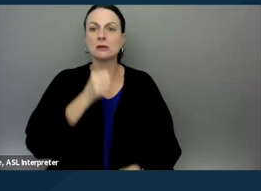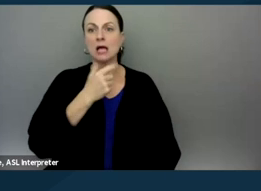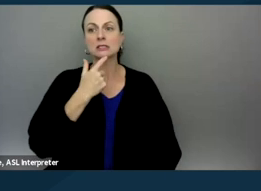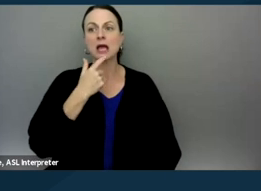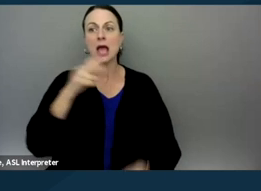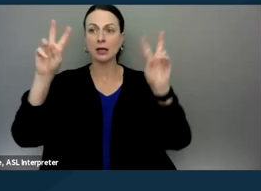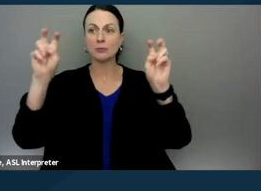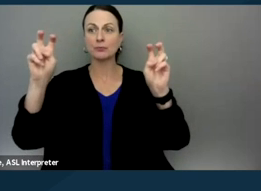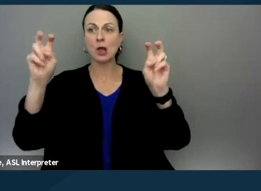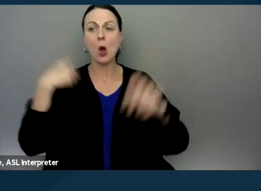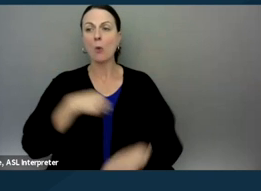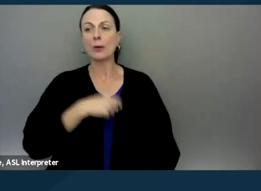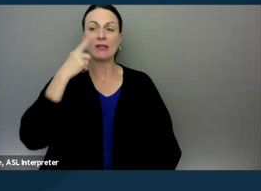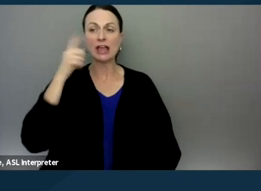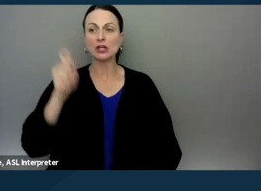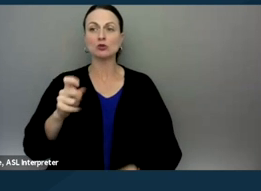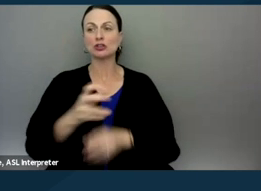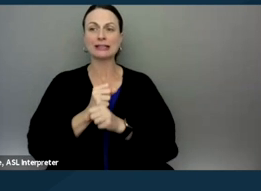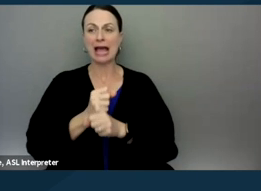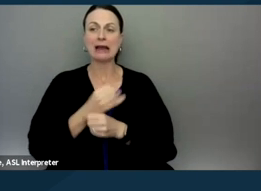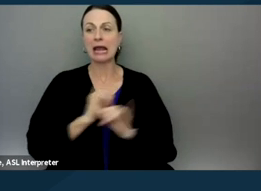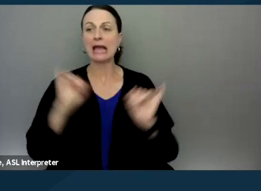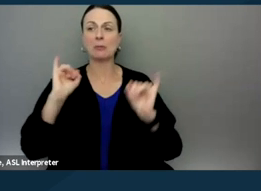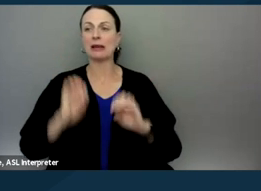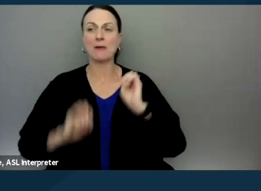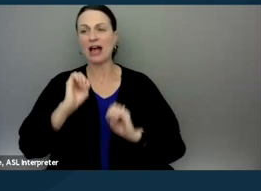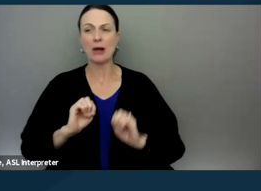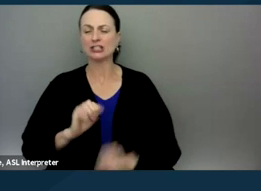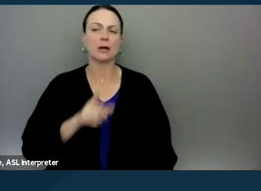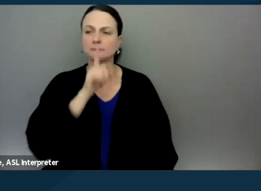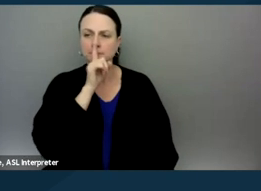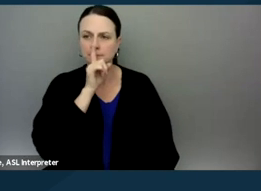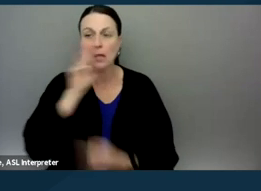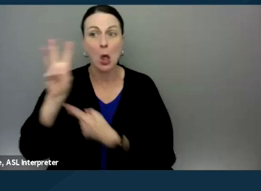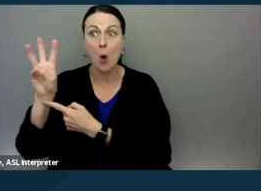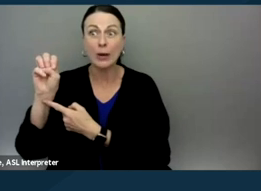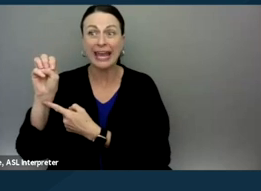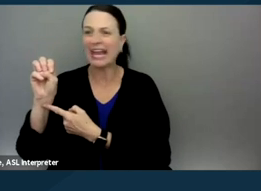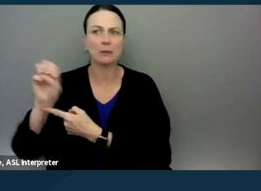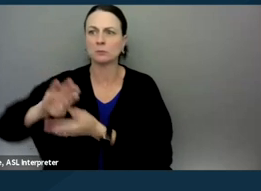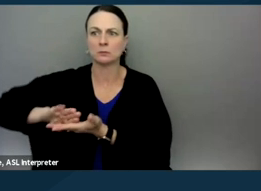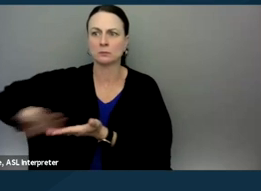"We think you should get an independent evaluation." We, you know, that, the word we shouldn't be part of the conversation.